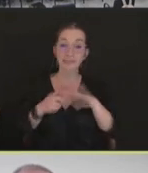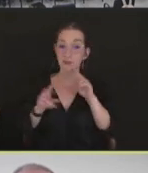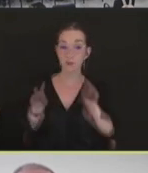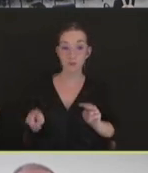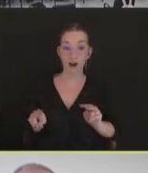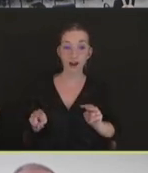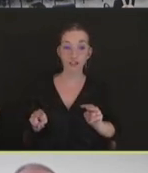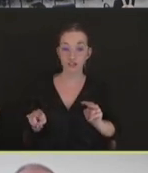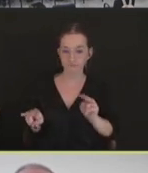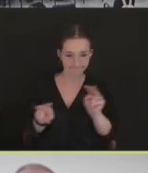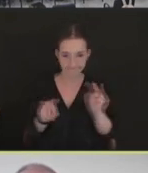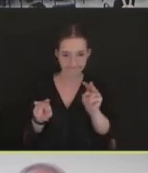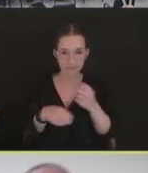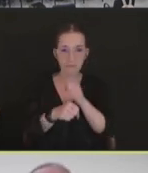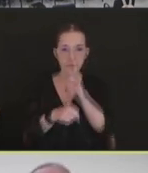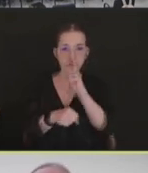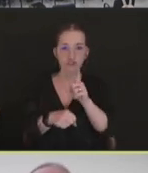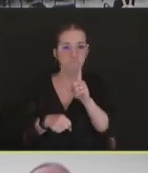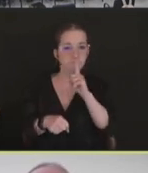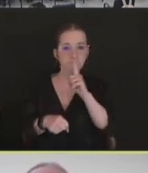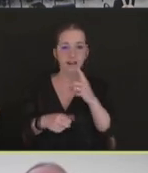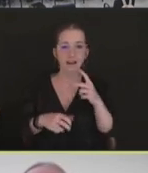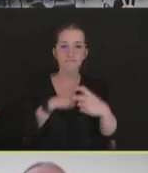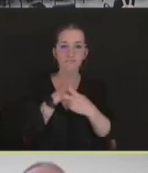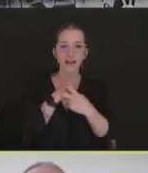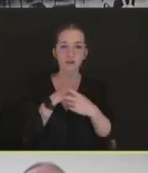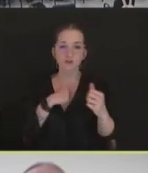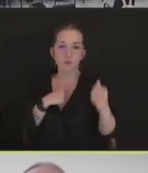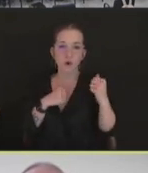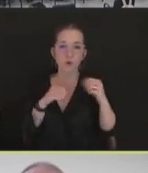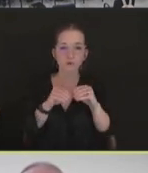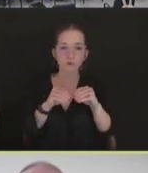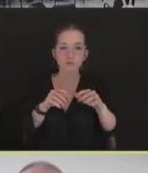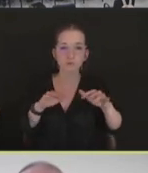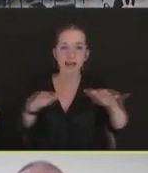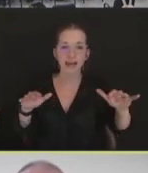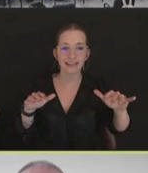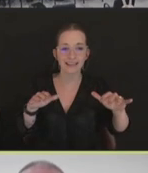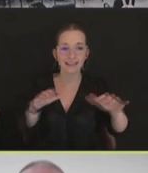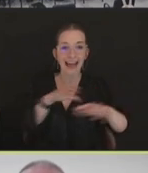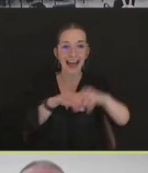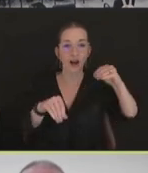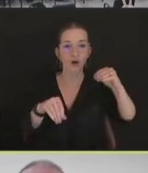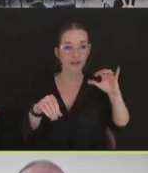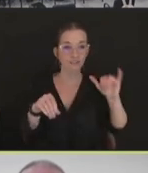sure that the virus is not spreading beyond that vaccination or containment zone there.